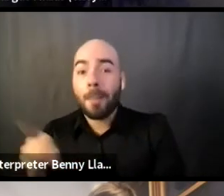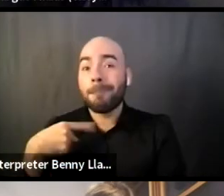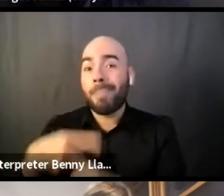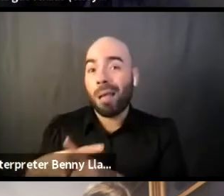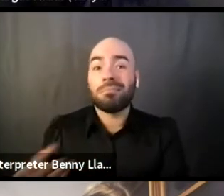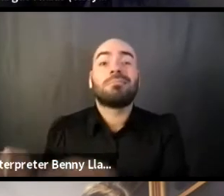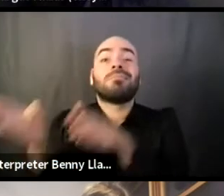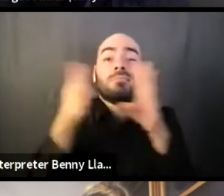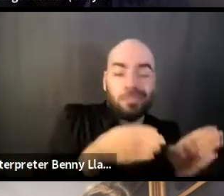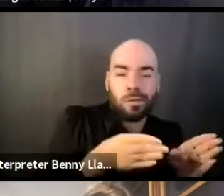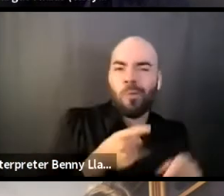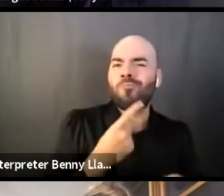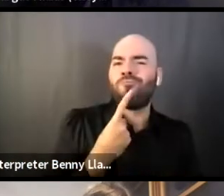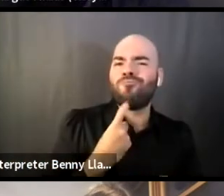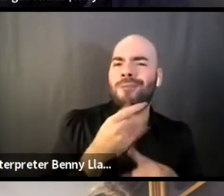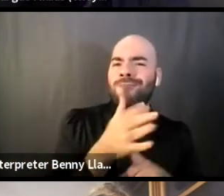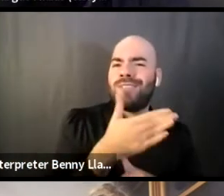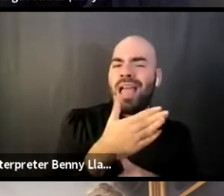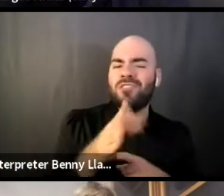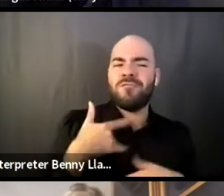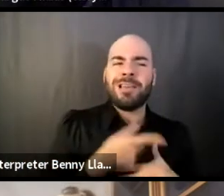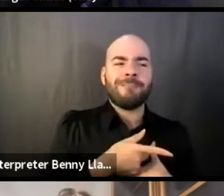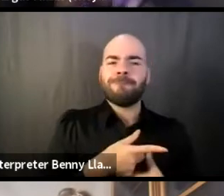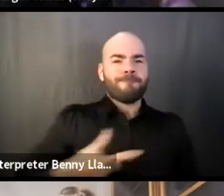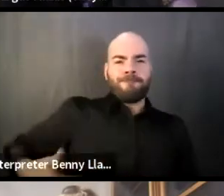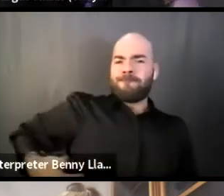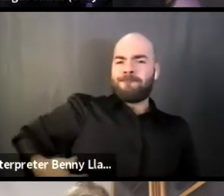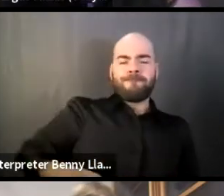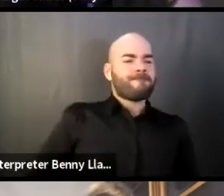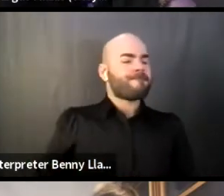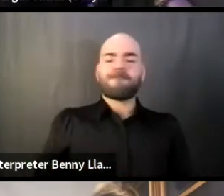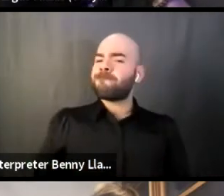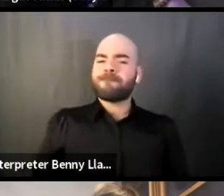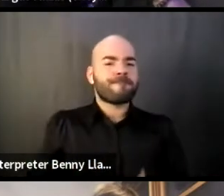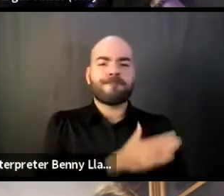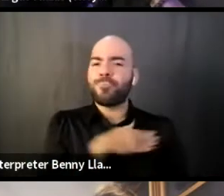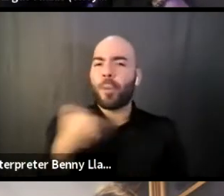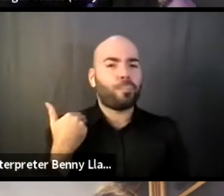Like, what is the thing that makes you say, like, absolutely not, I'm staying away.